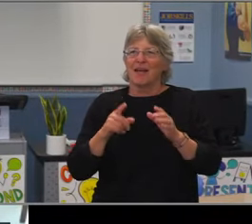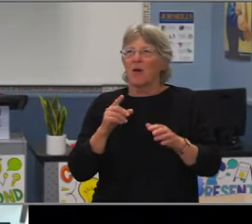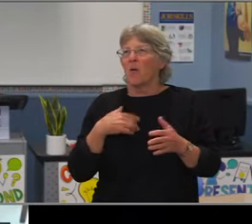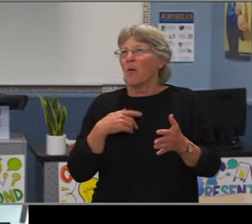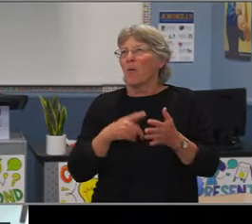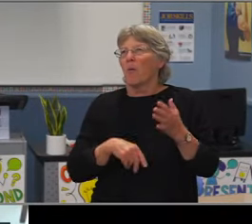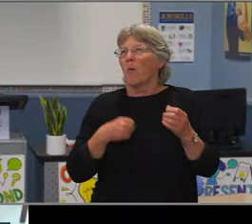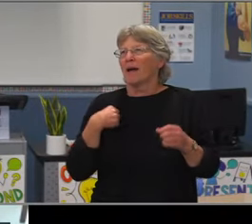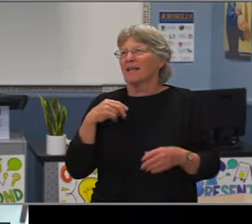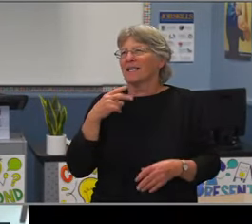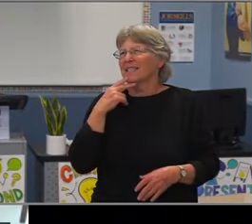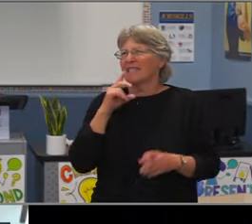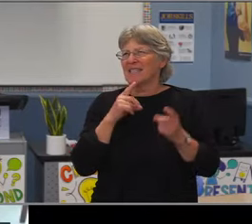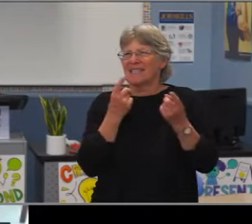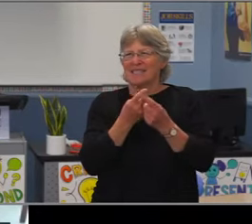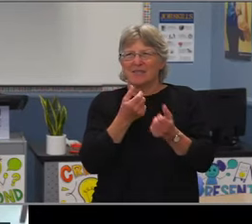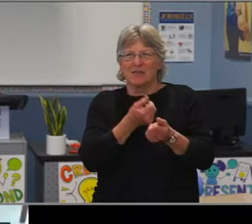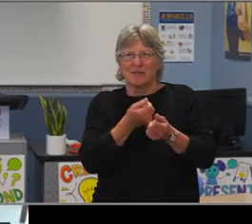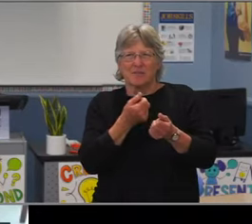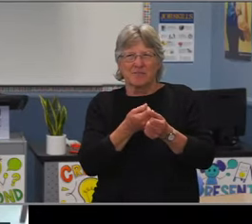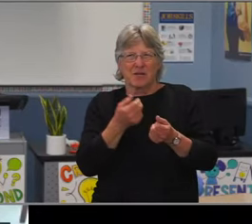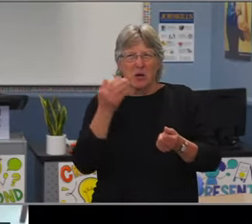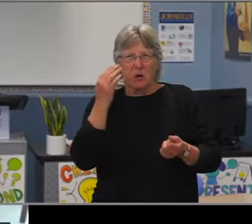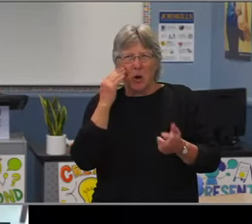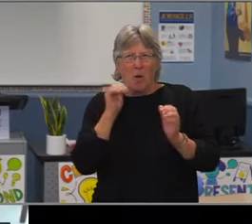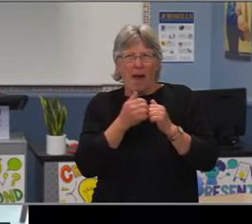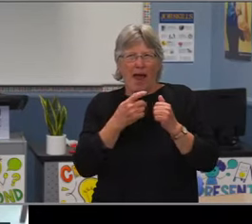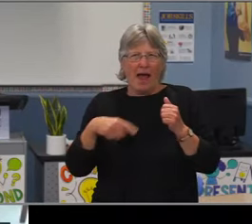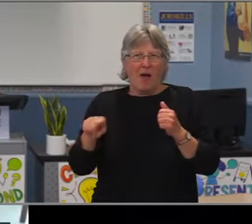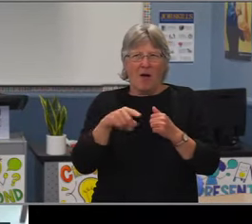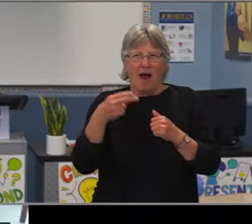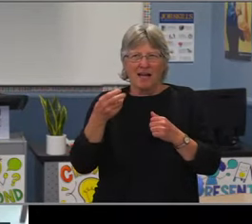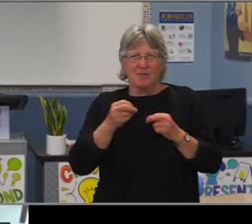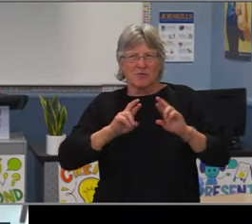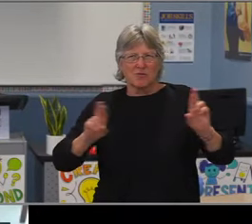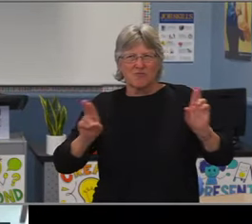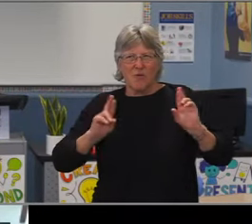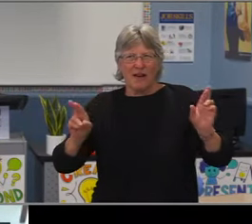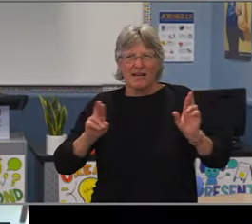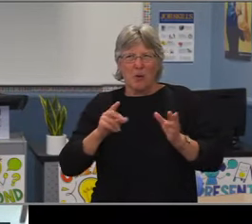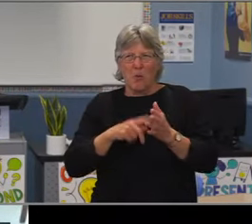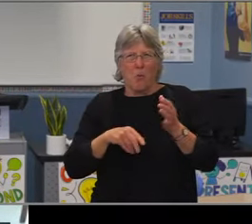given all the work that we've been doing pre pandemic, of really helping our students understand